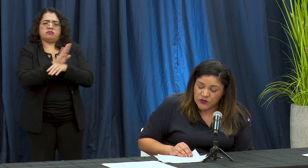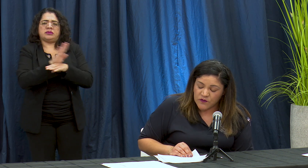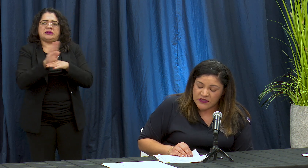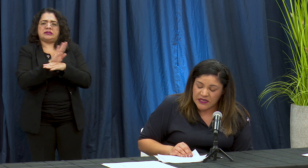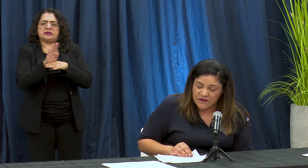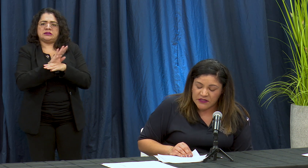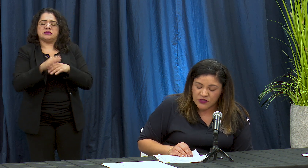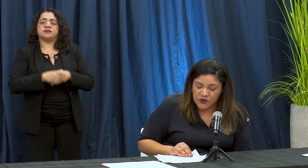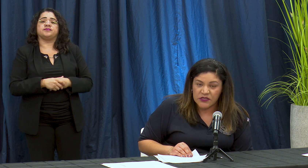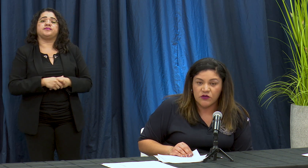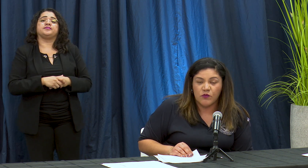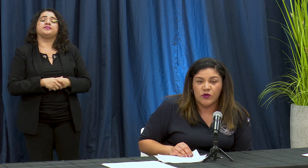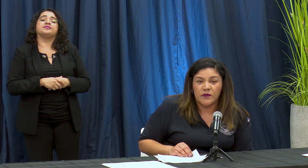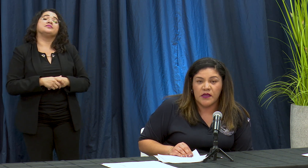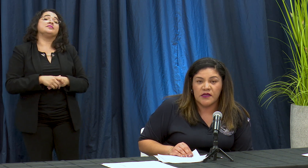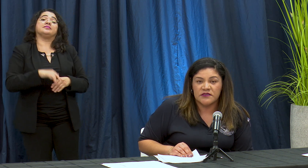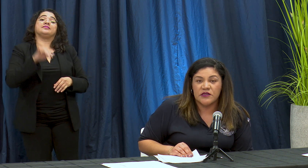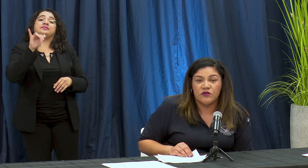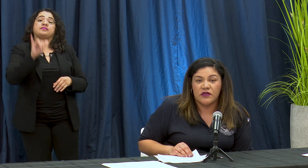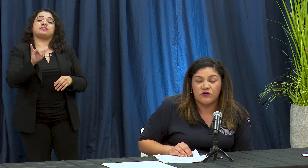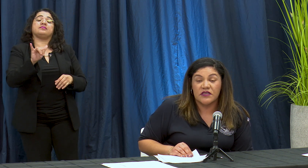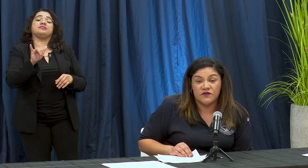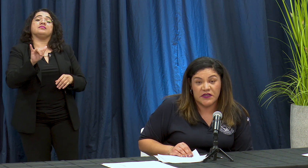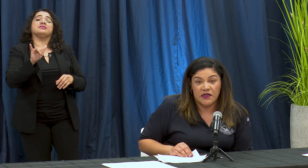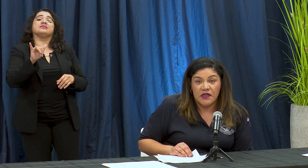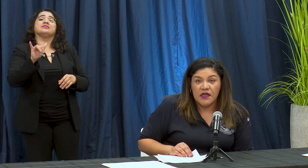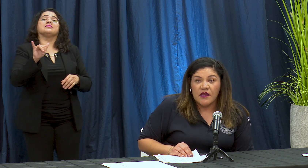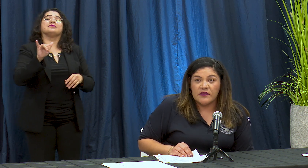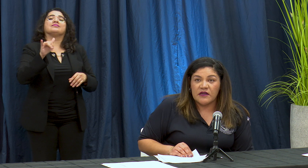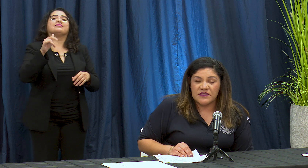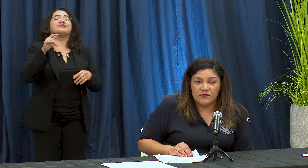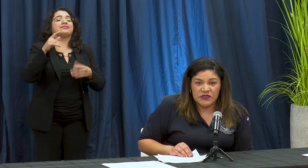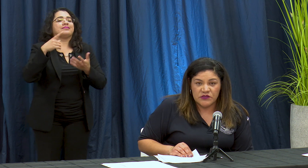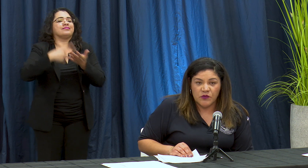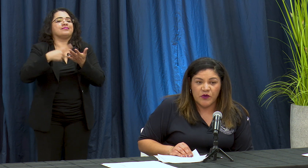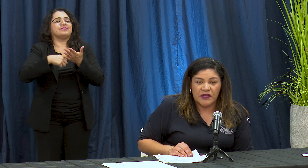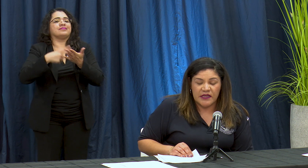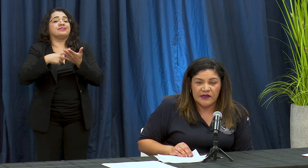sobre celebrations como en estilo de un des feel tal vez on visto por la tele